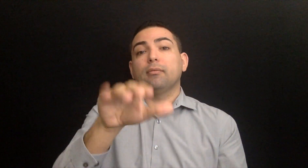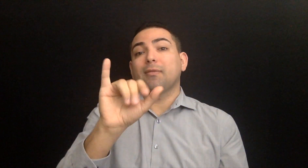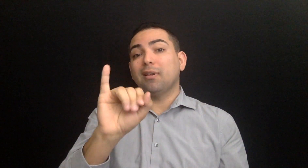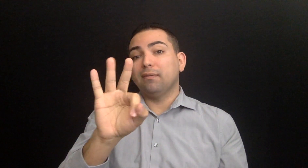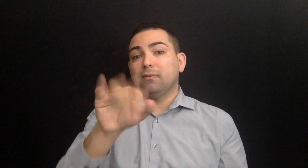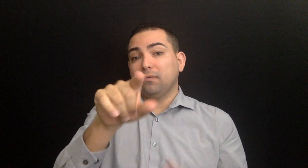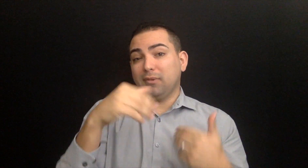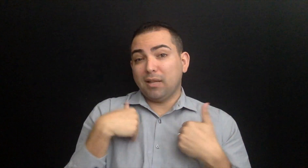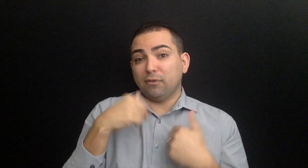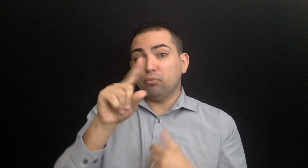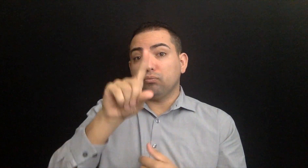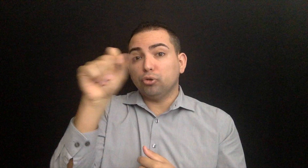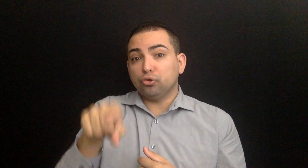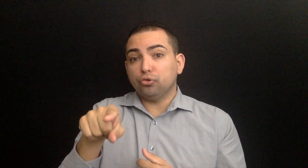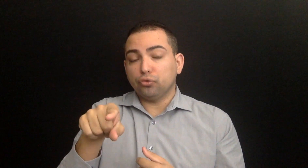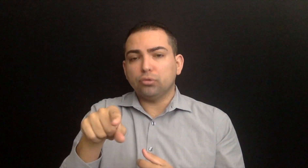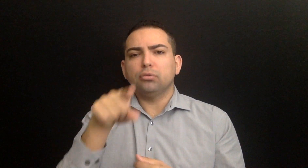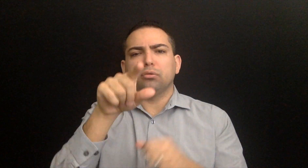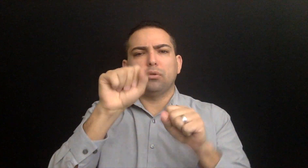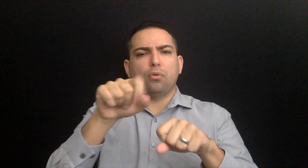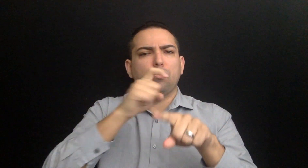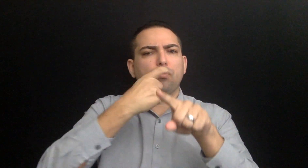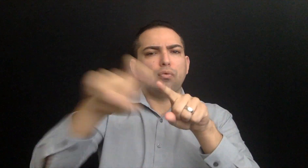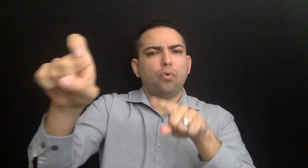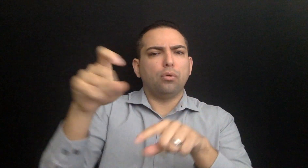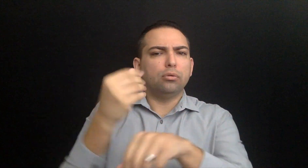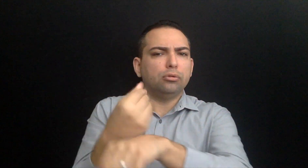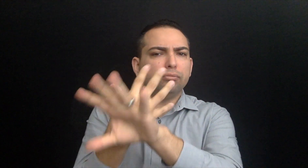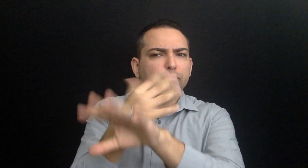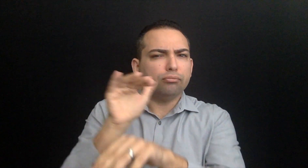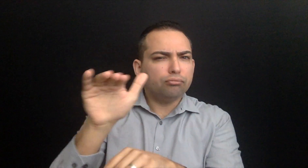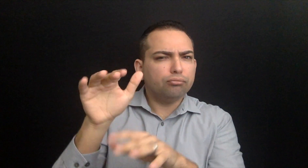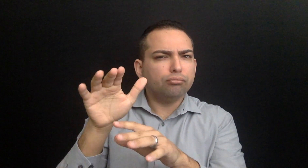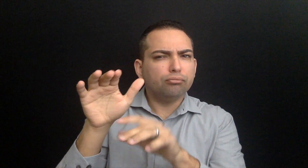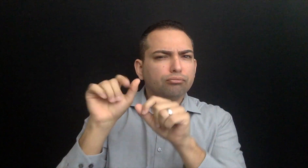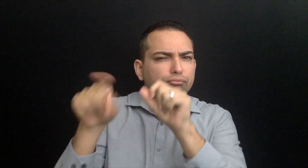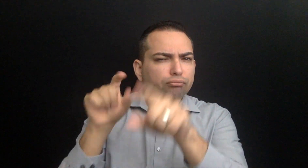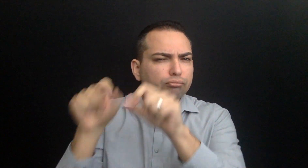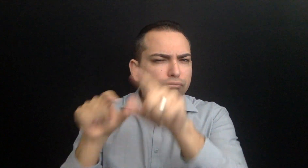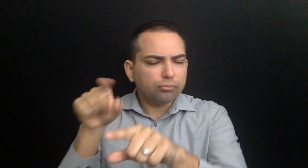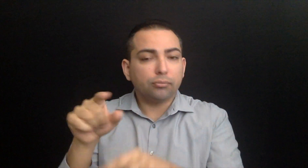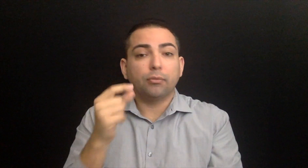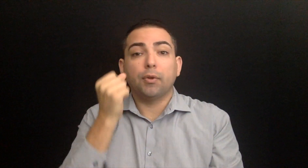If you have questions, please call: